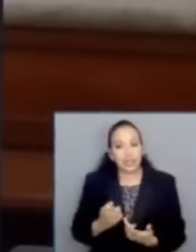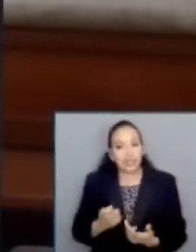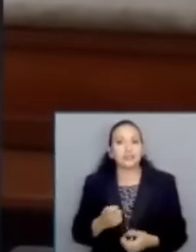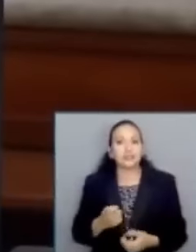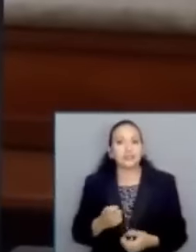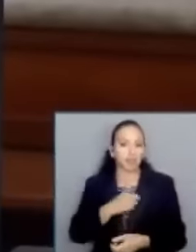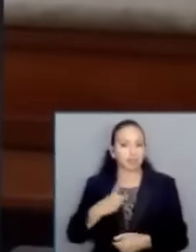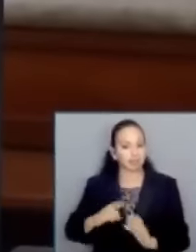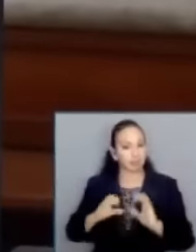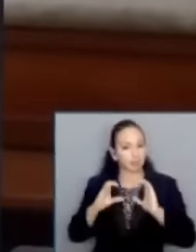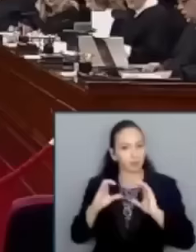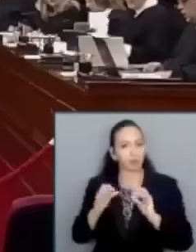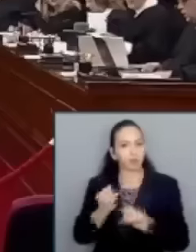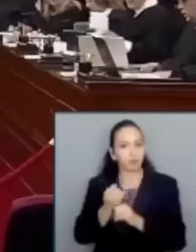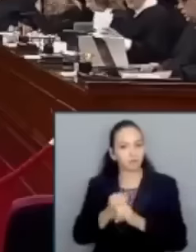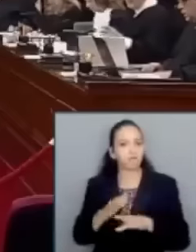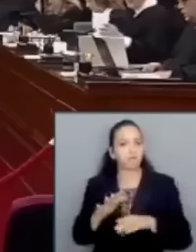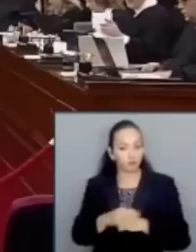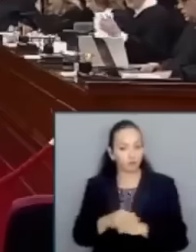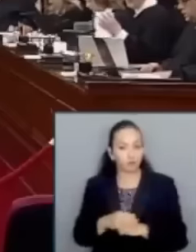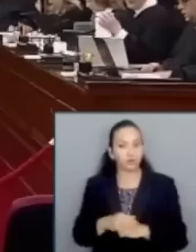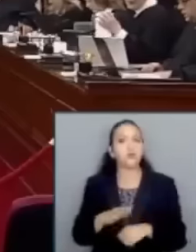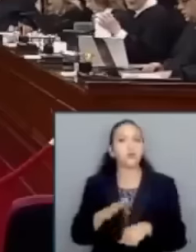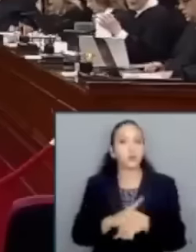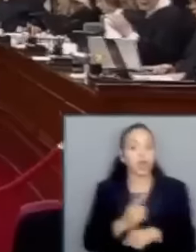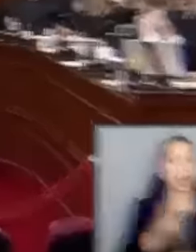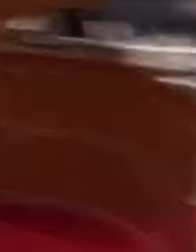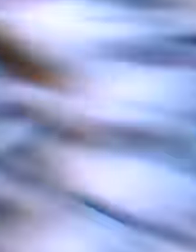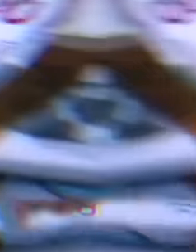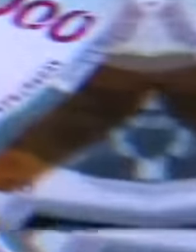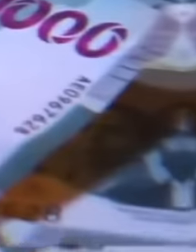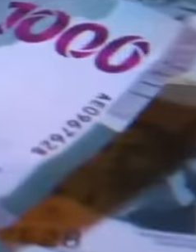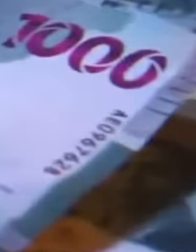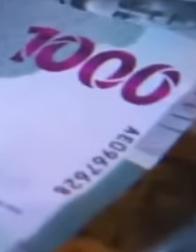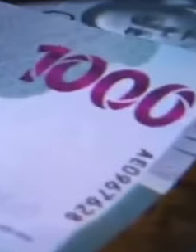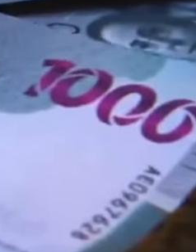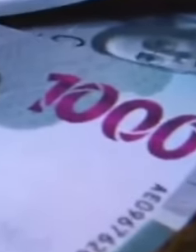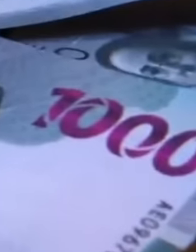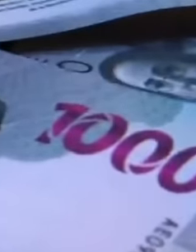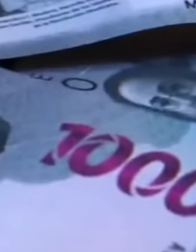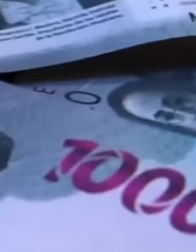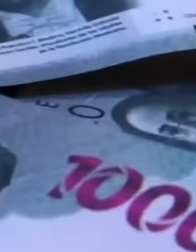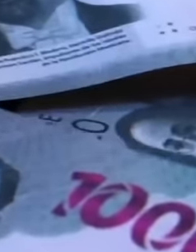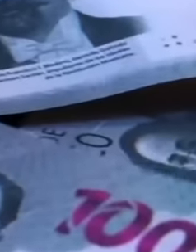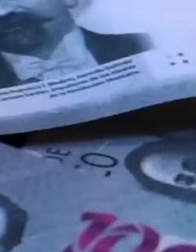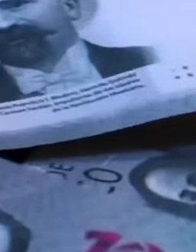judiciary and it is time to stop it since that money can be used to